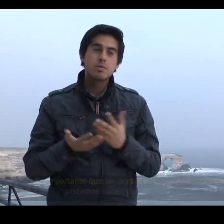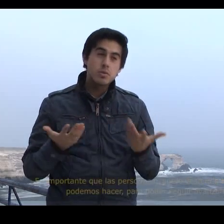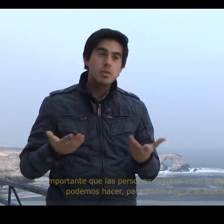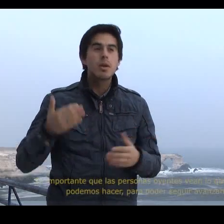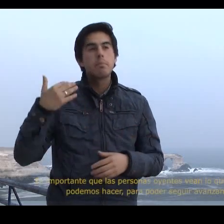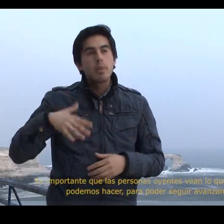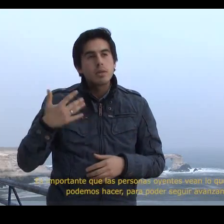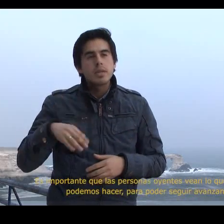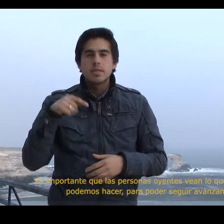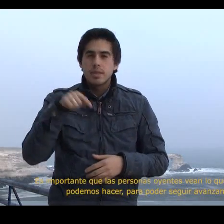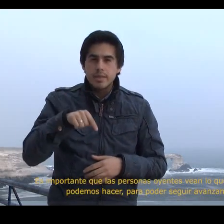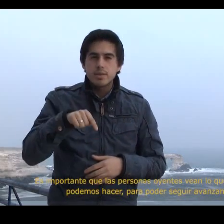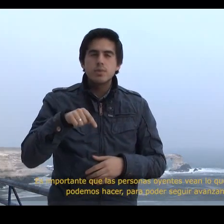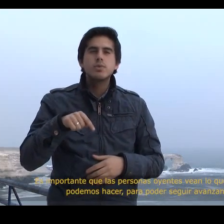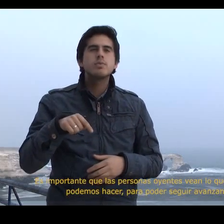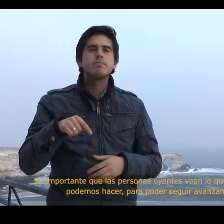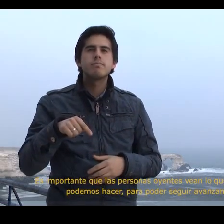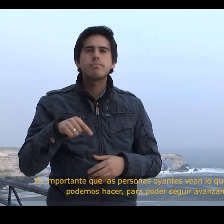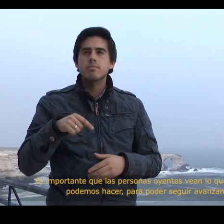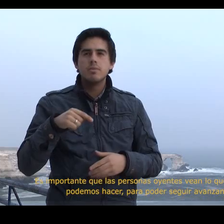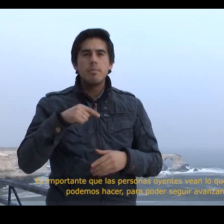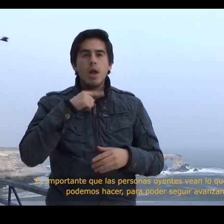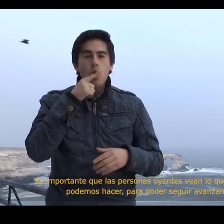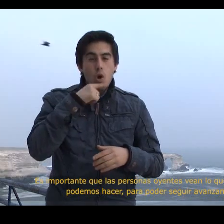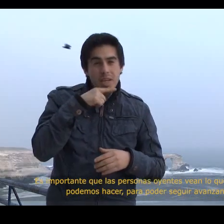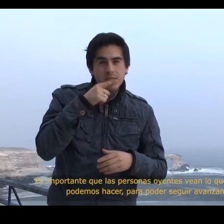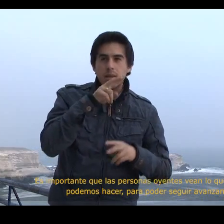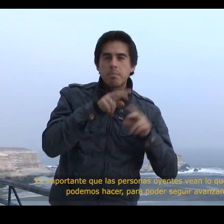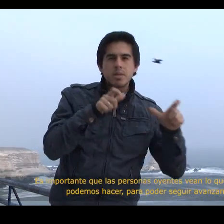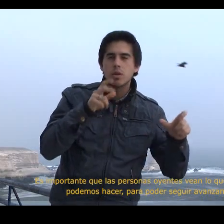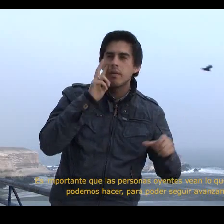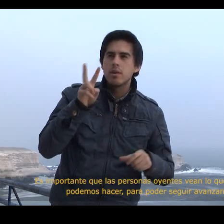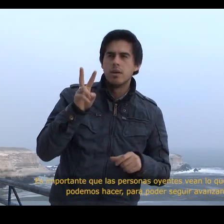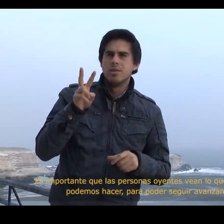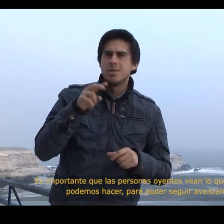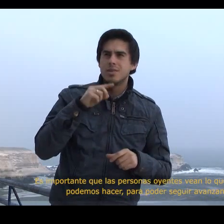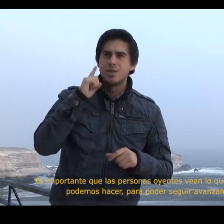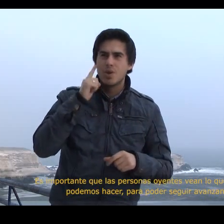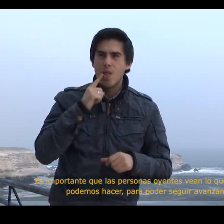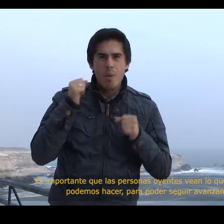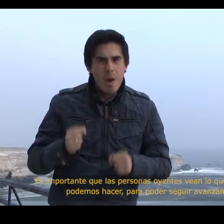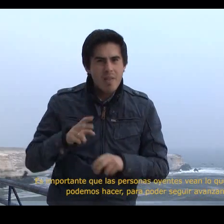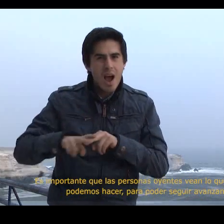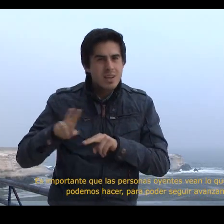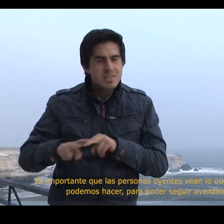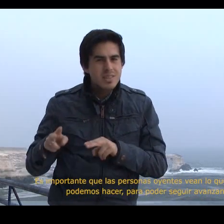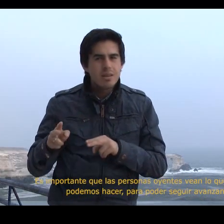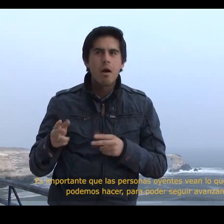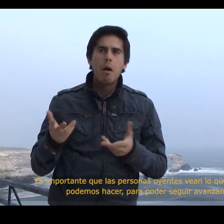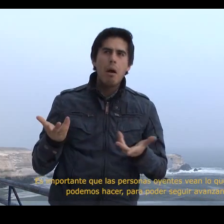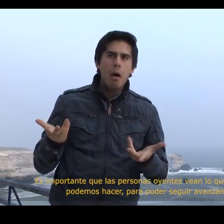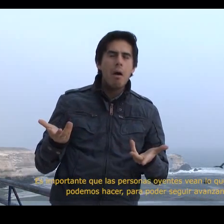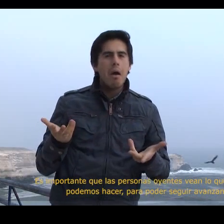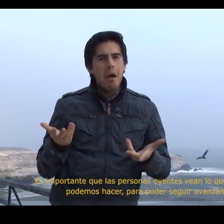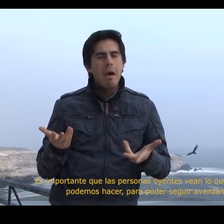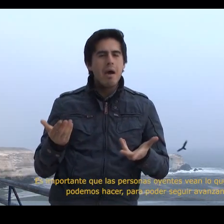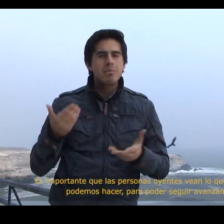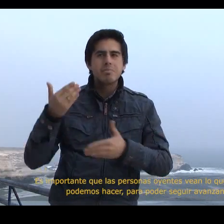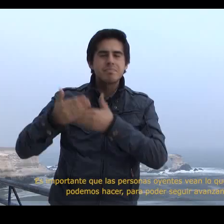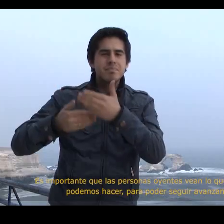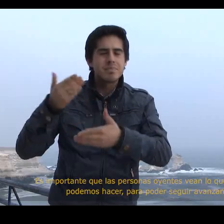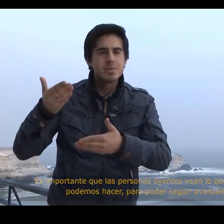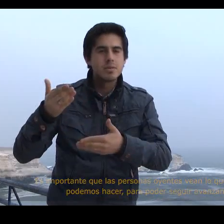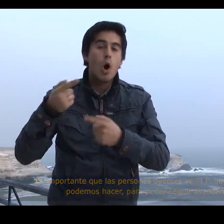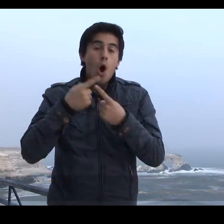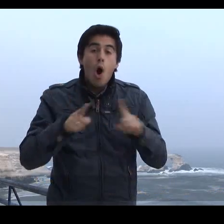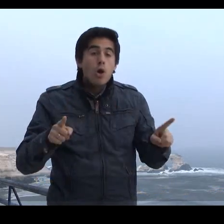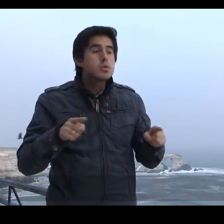It’s important that hearing people see that deaf people can do anything.